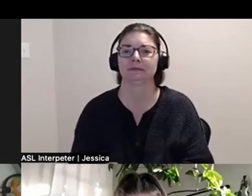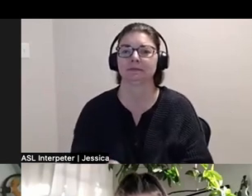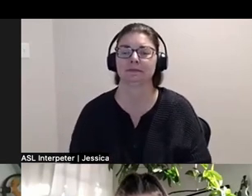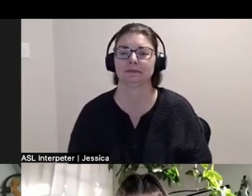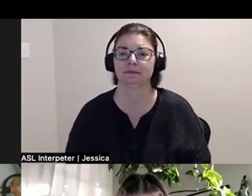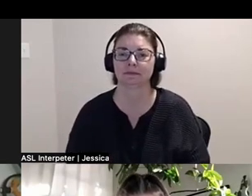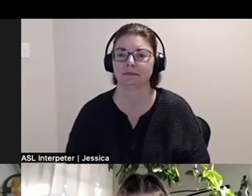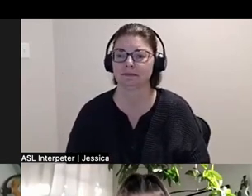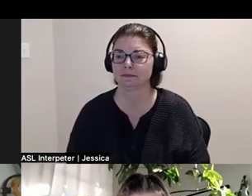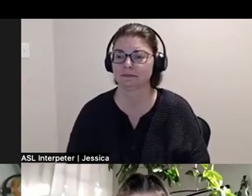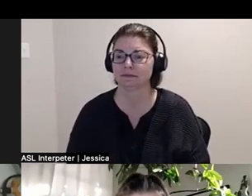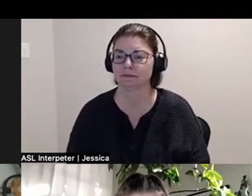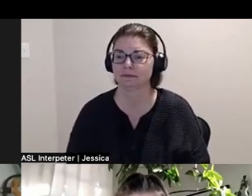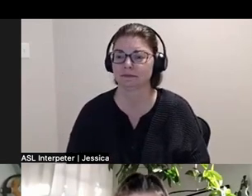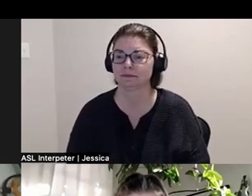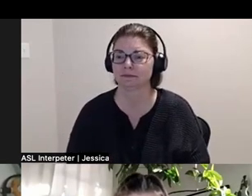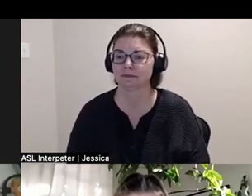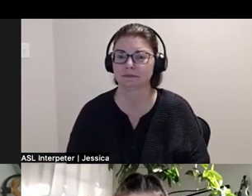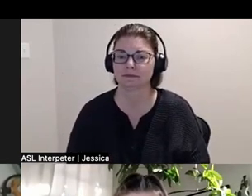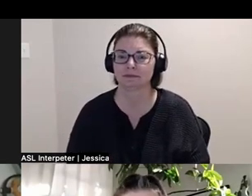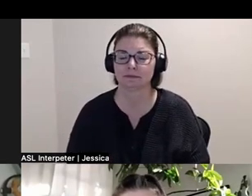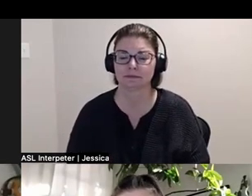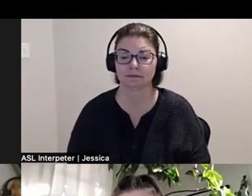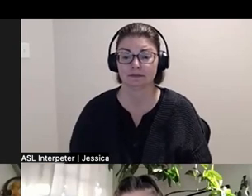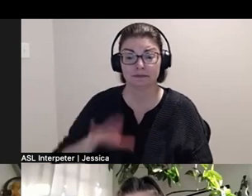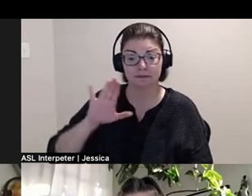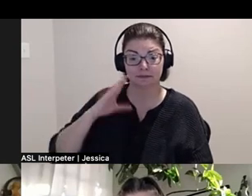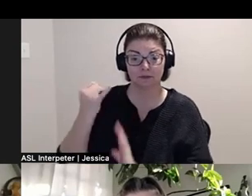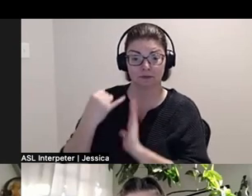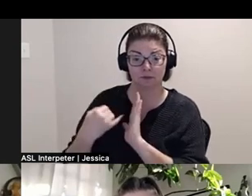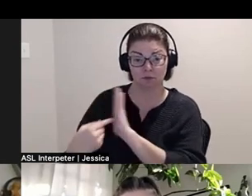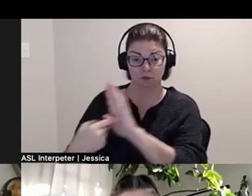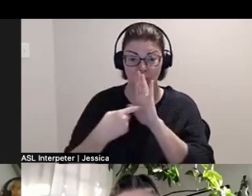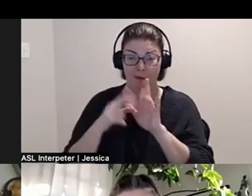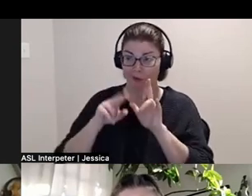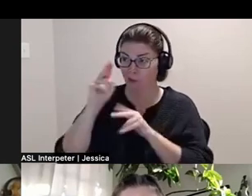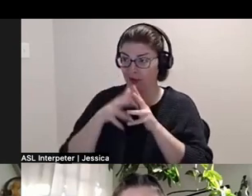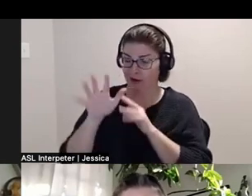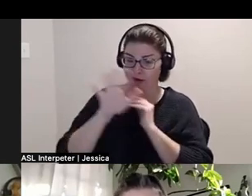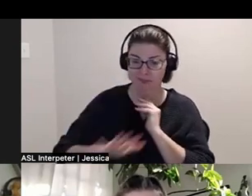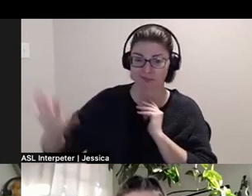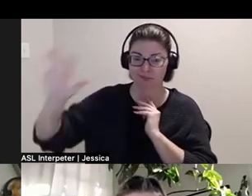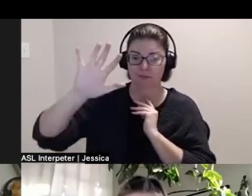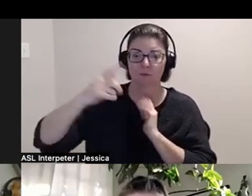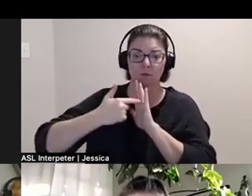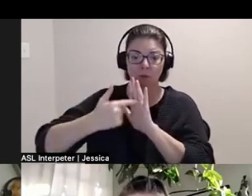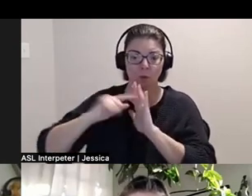Rebecca: Awesome. His artwork has exhibited across North America, notably with exhibitions at L.A.C.E.